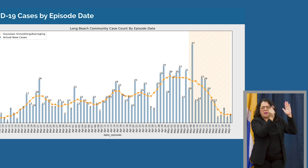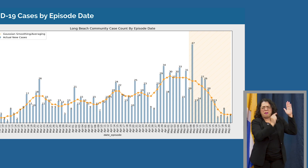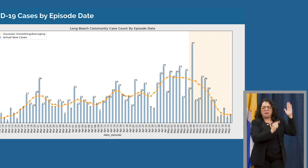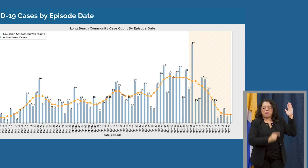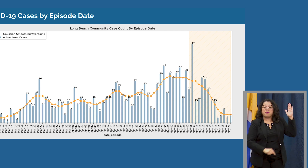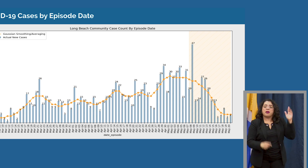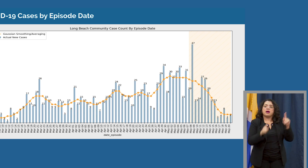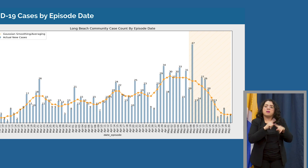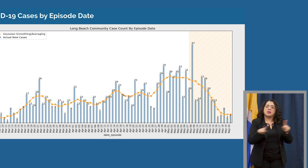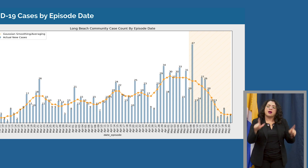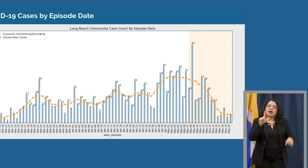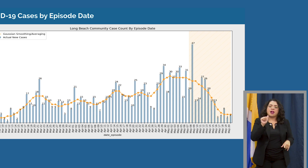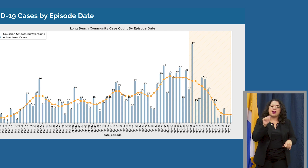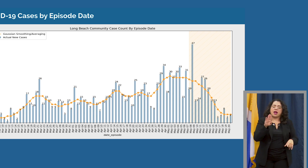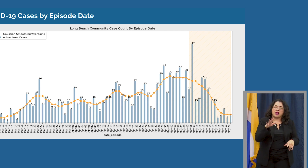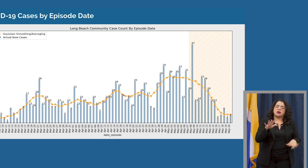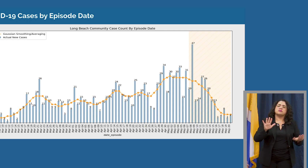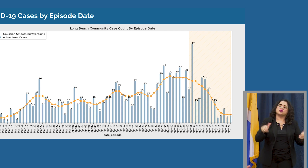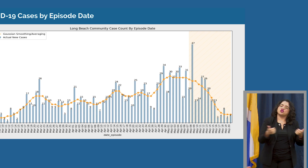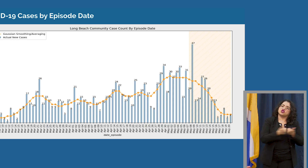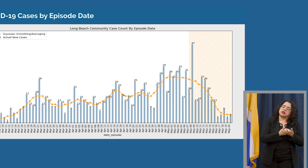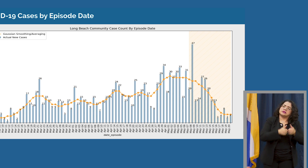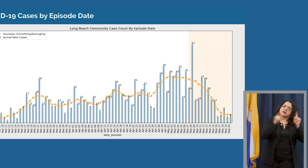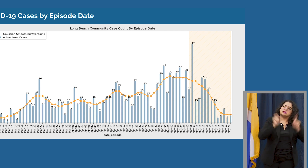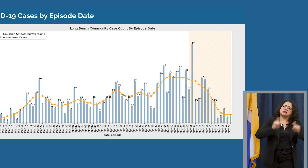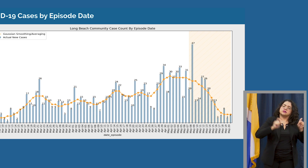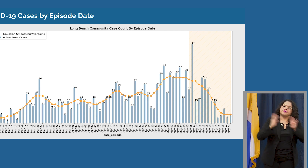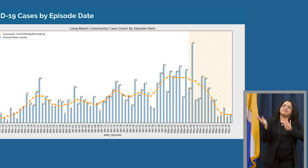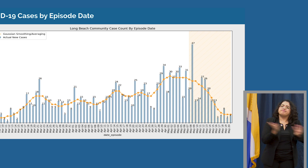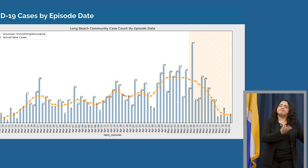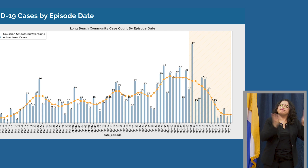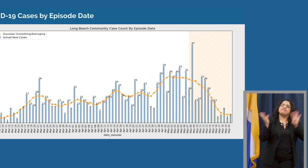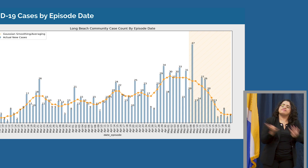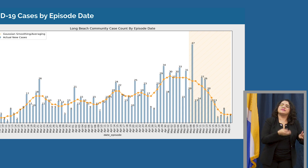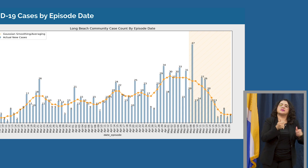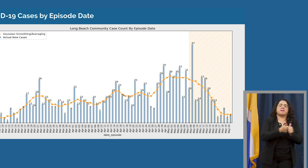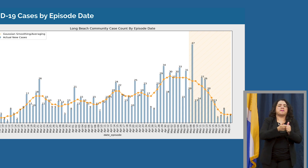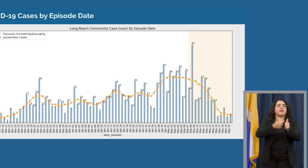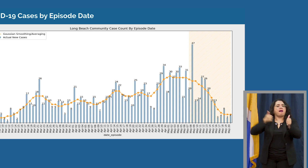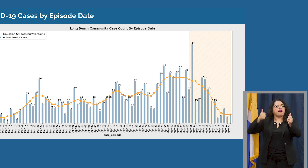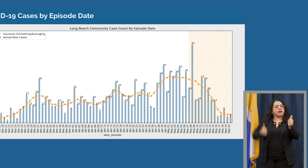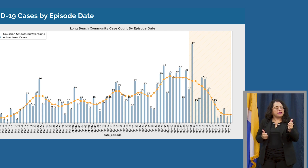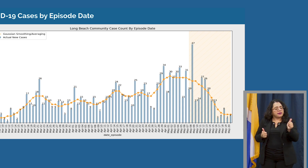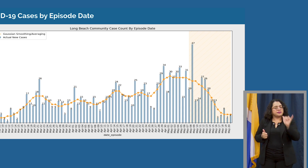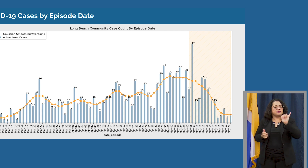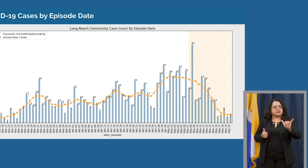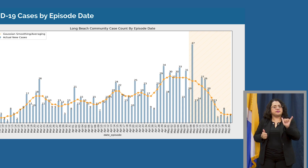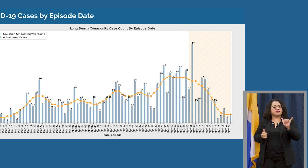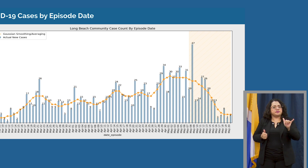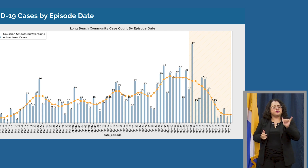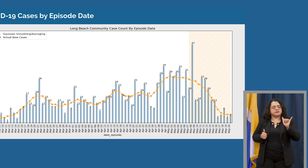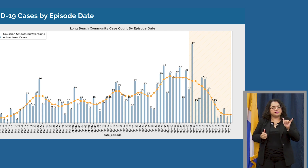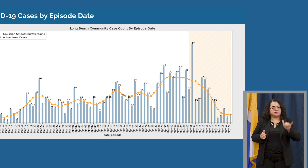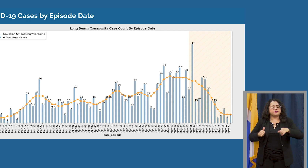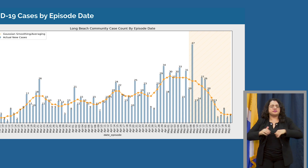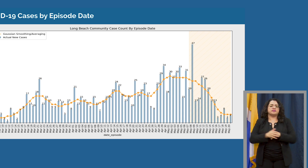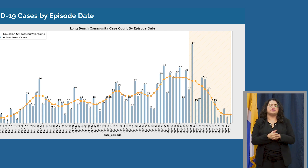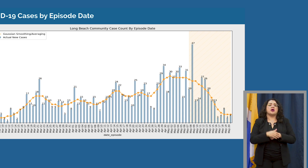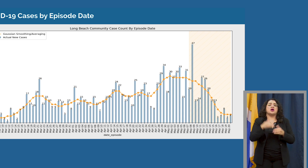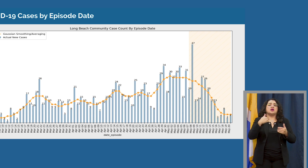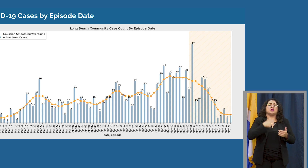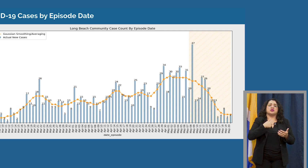issue and so earlier on we were getting less batches of positive cases at one